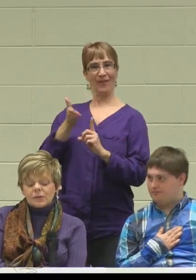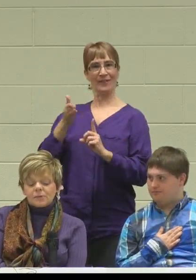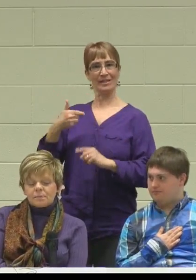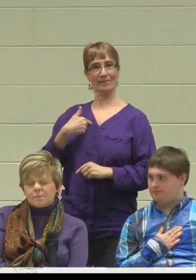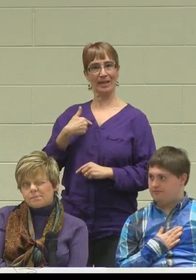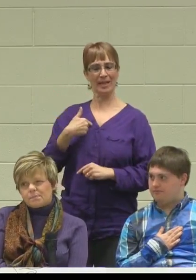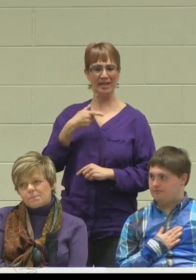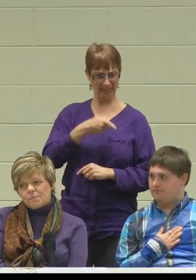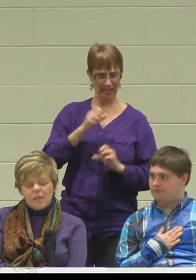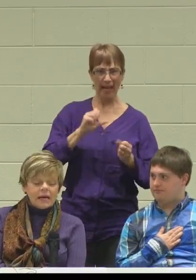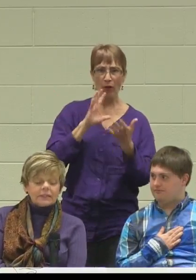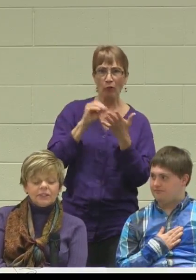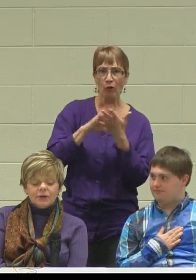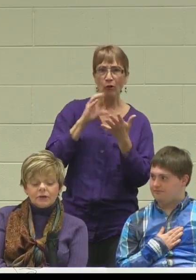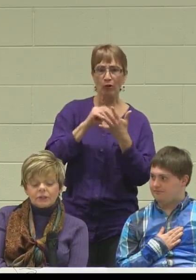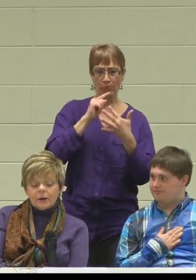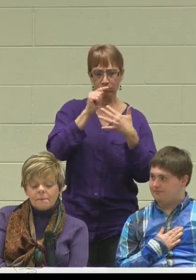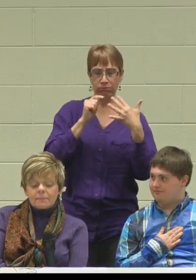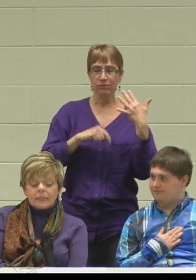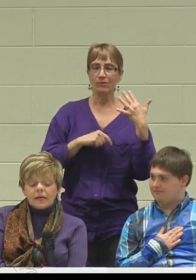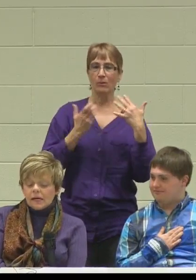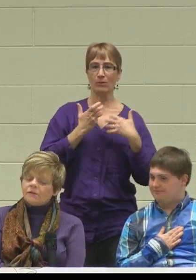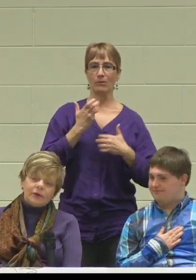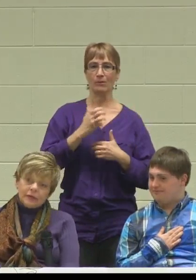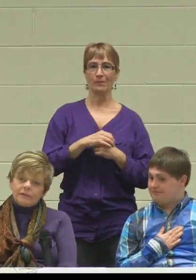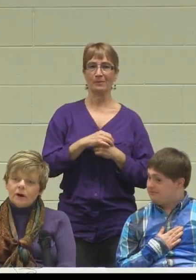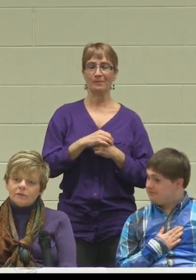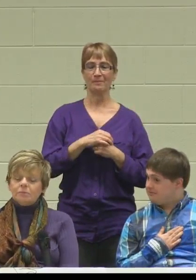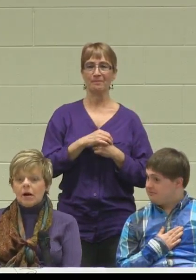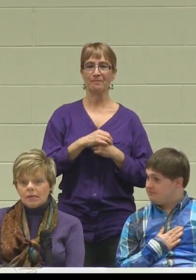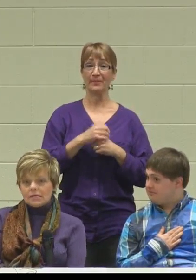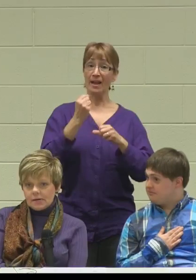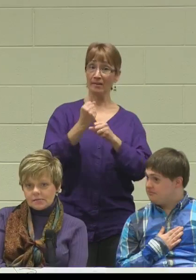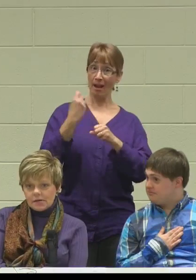This last year or so, he got very involved in politics